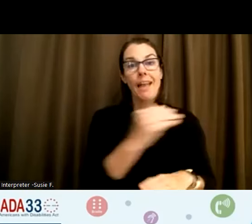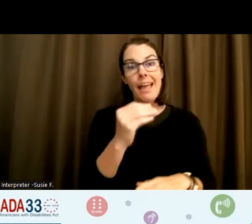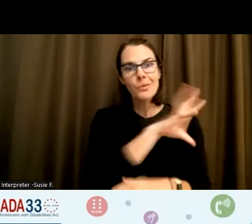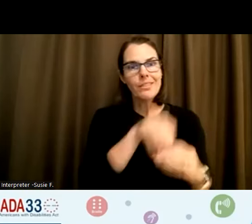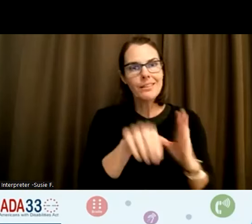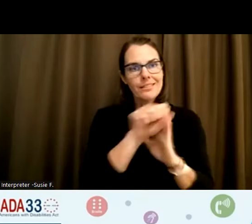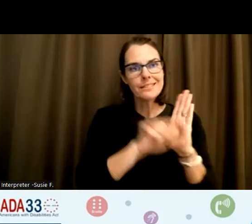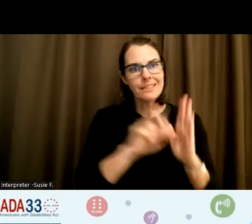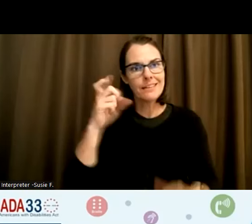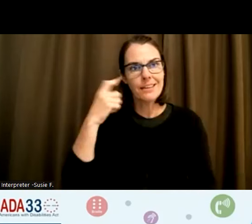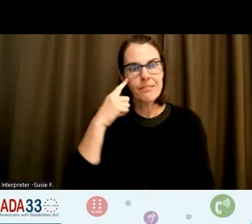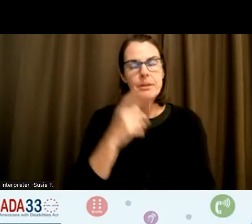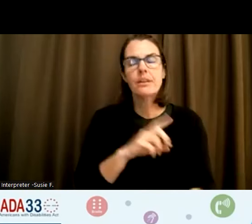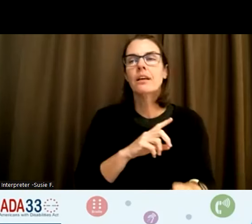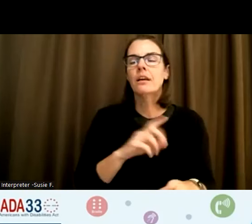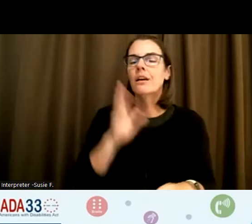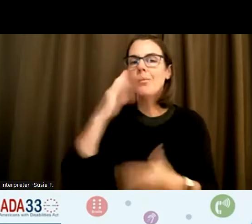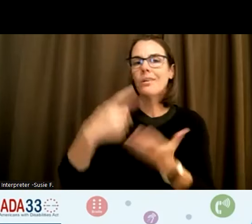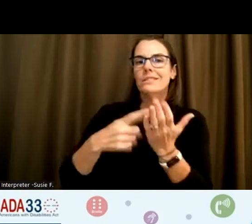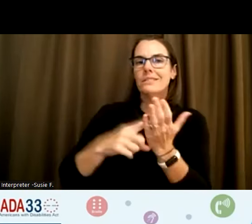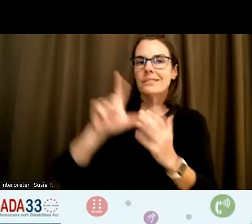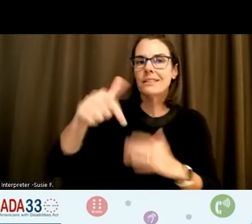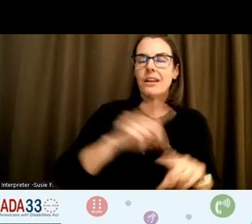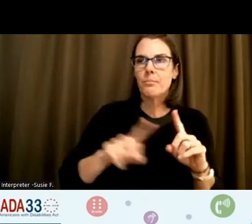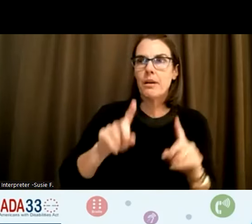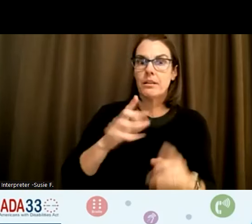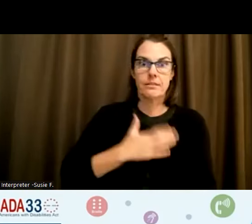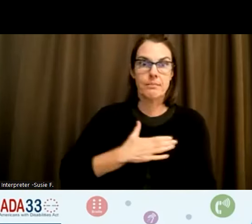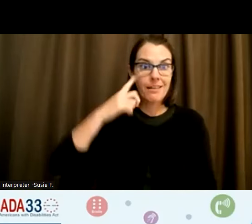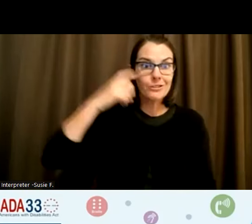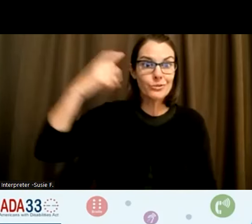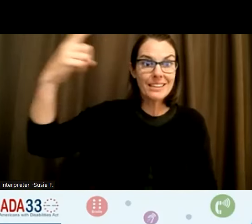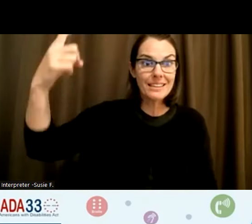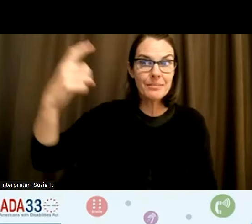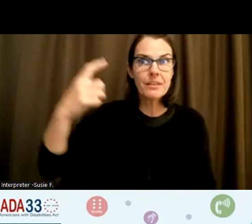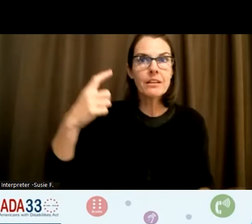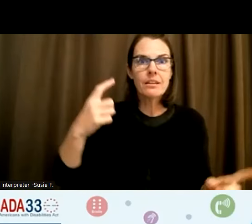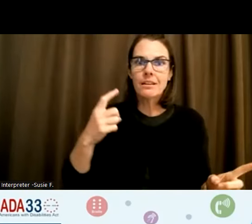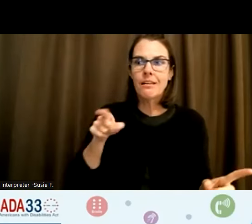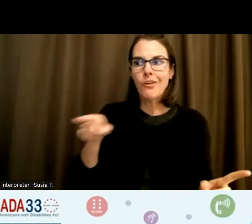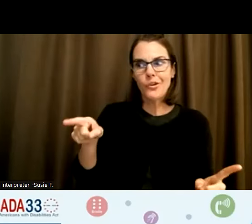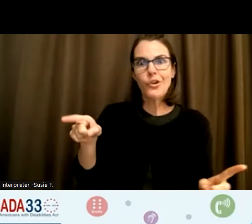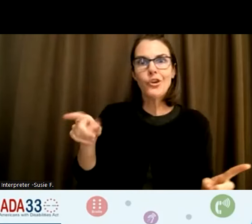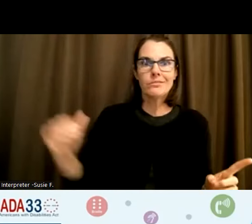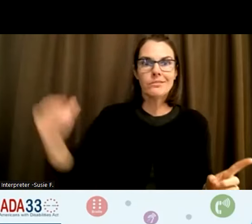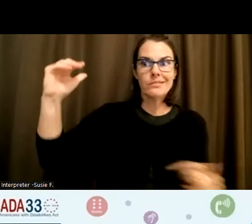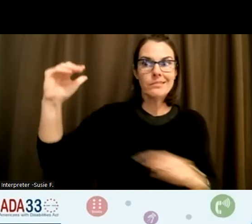it is a dream I have that we might be able to get to that level of support for people with disabilities